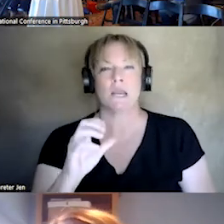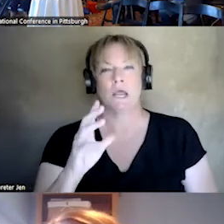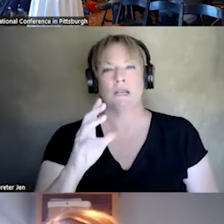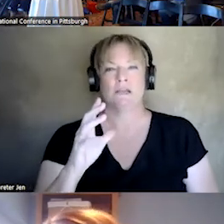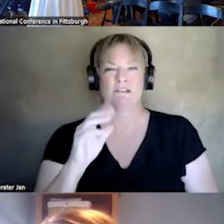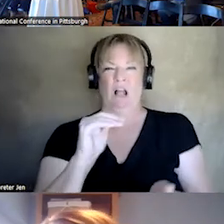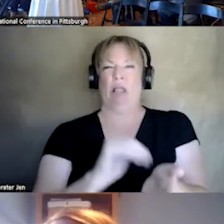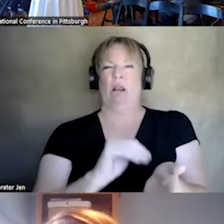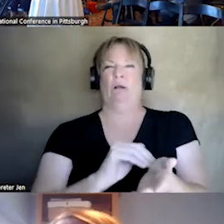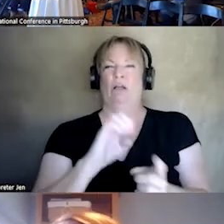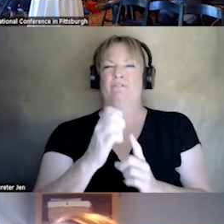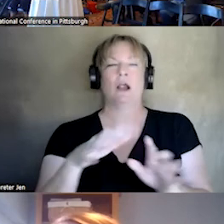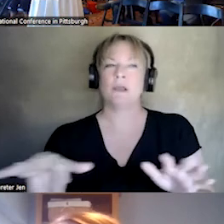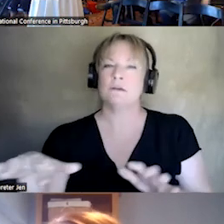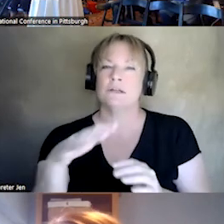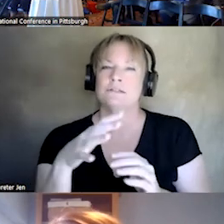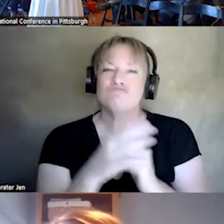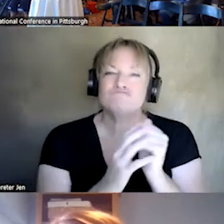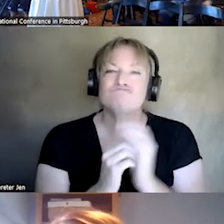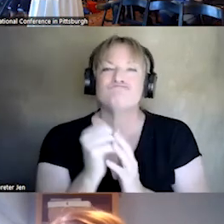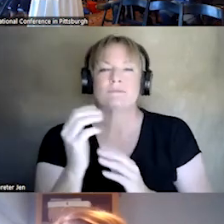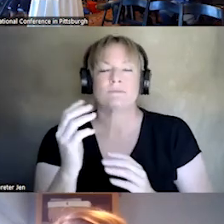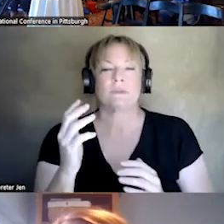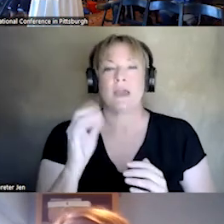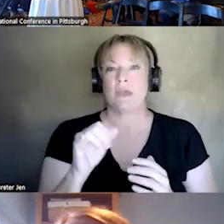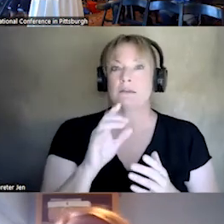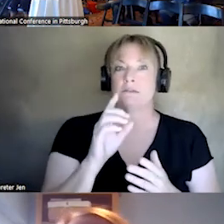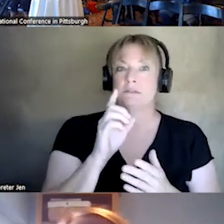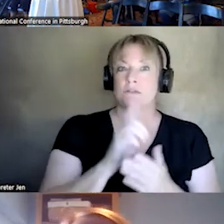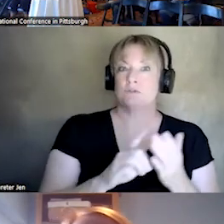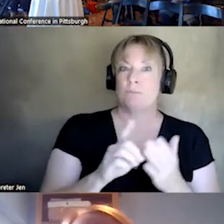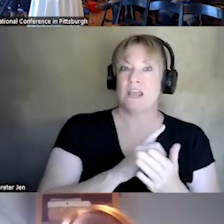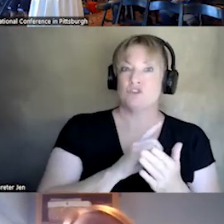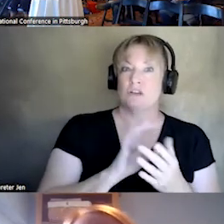THE STIGMA AND KIND OF DISCRIMINATION THAT IS SOMETIMES ASSOCIATED. IF YOU THINK YOU WERE IN